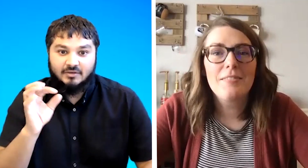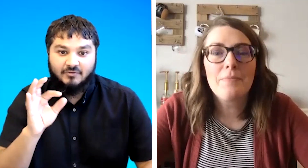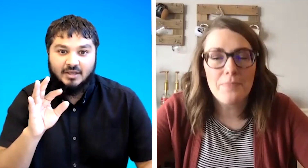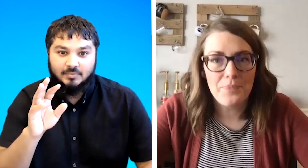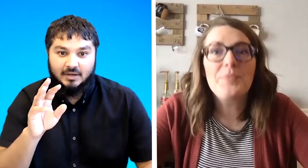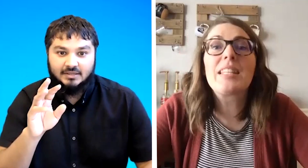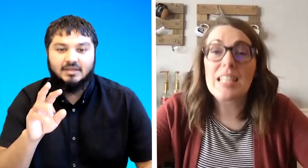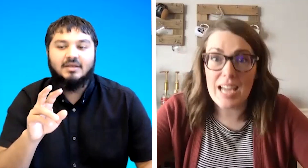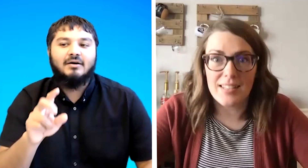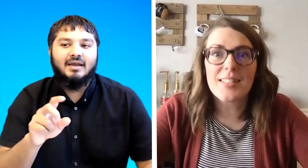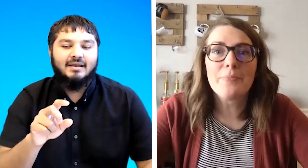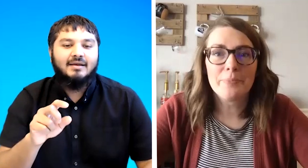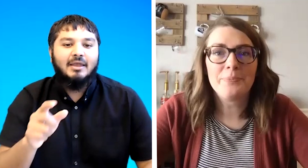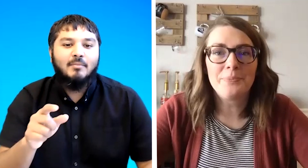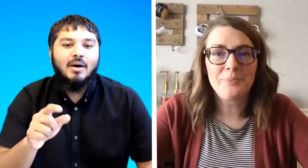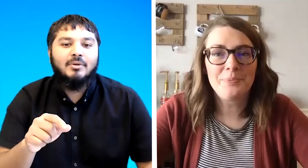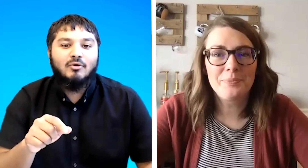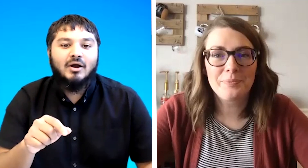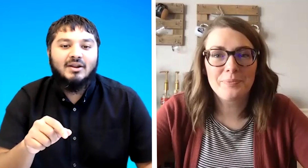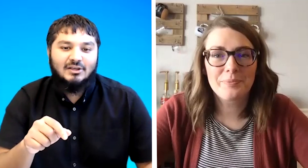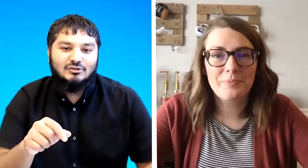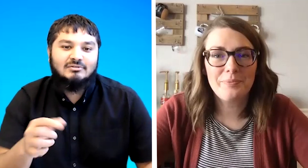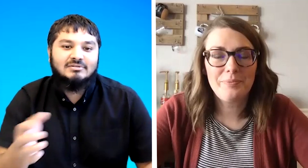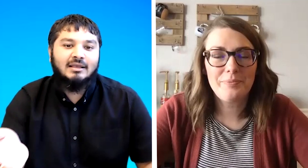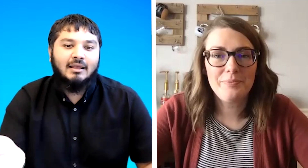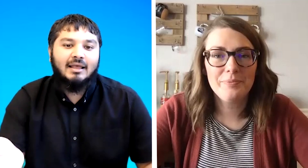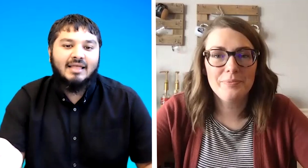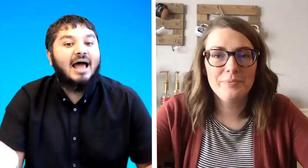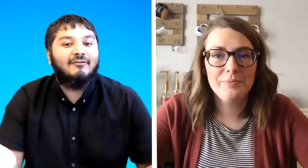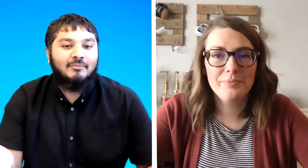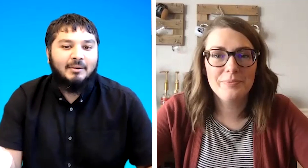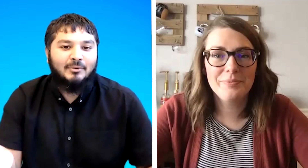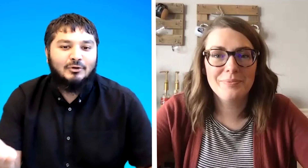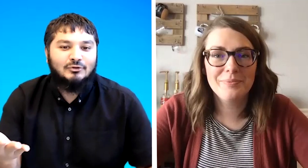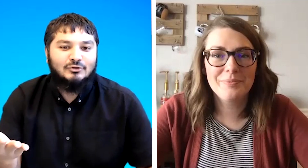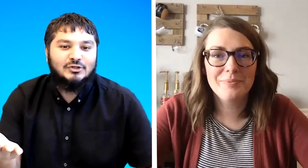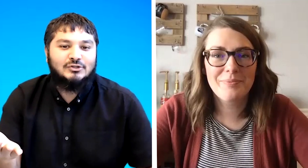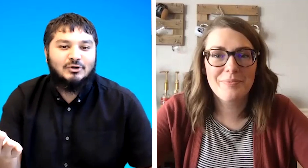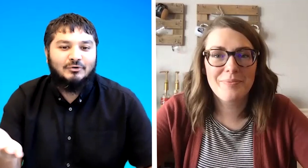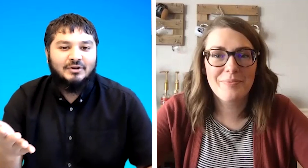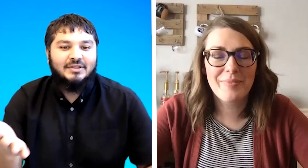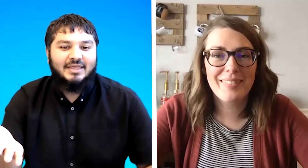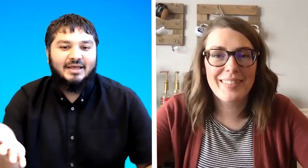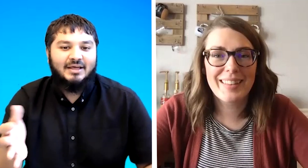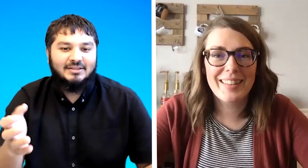fingers spinning yes okay it might be quite nice to see the alphabet because you just showed some